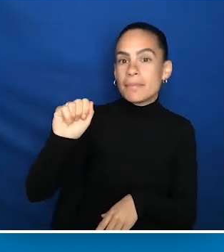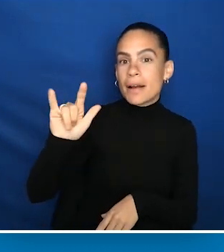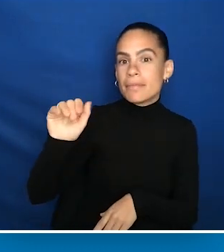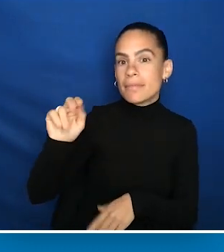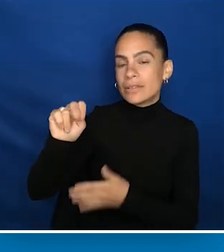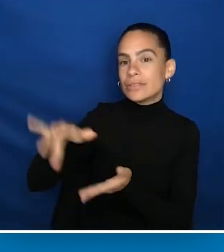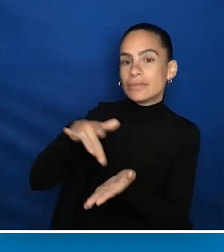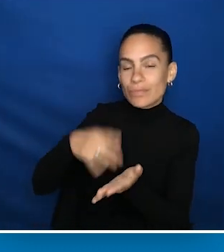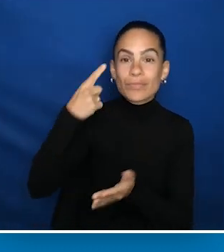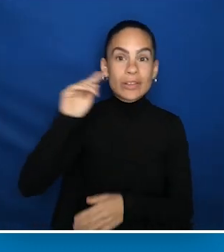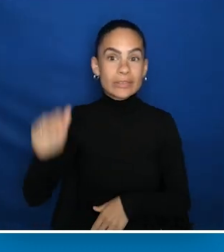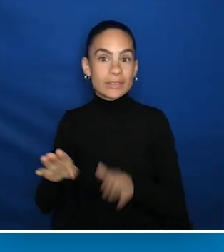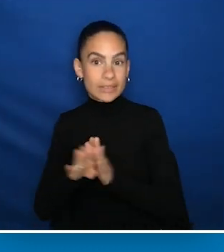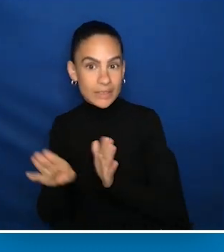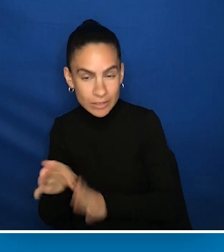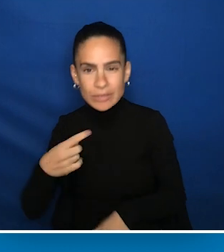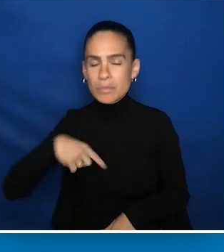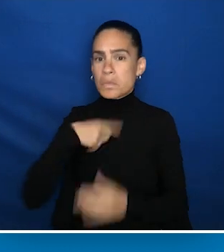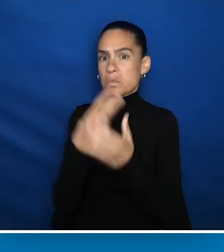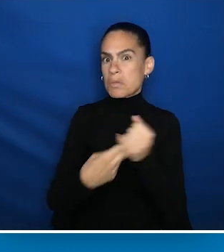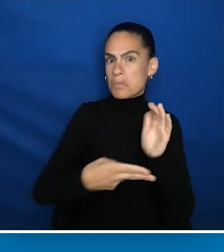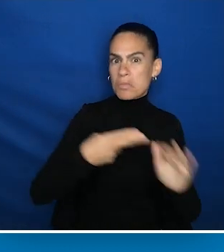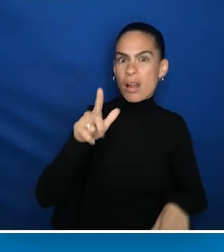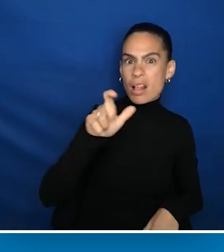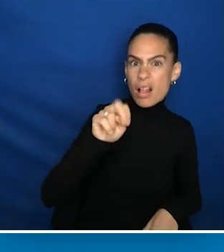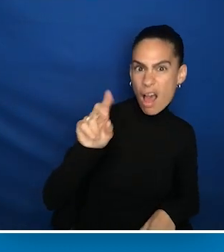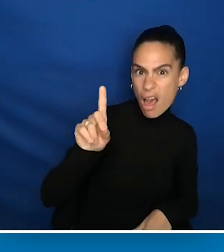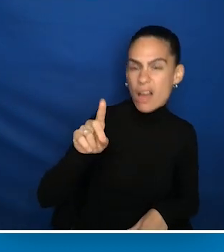We are both a LEND and a UCEDD. And it was during this three-day